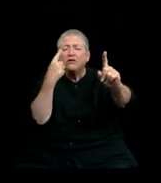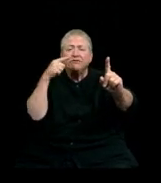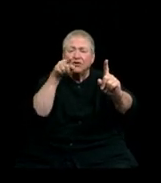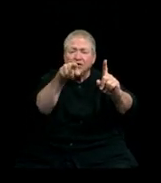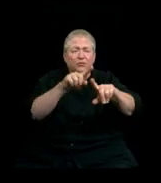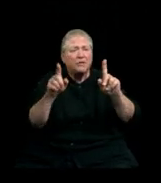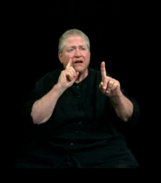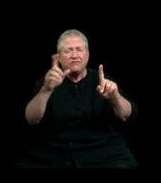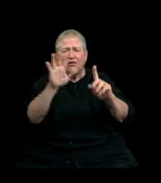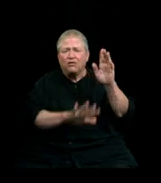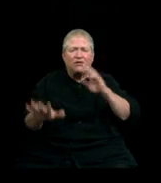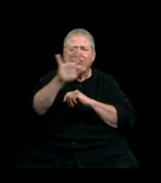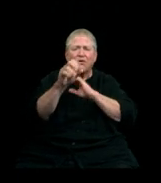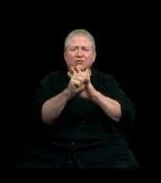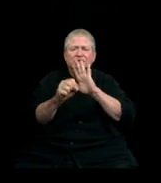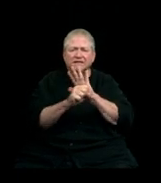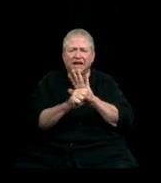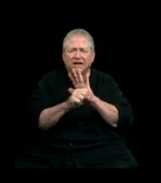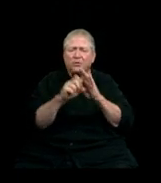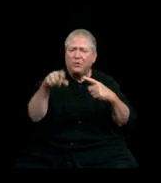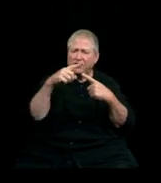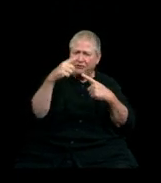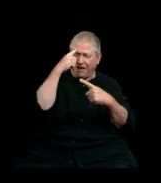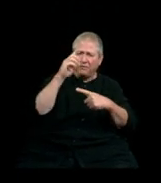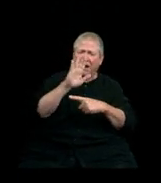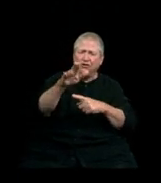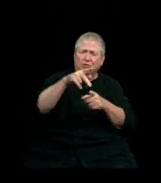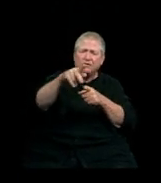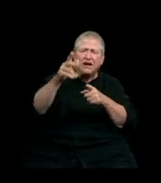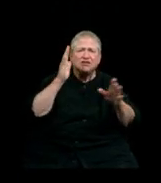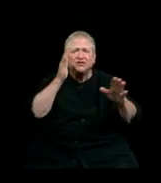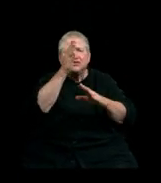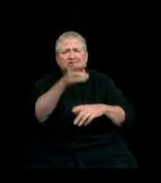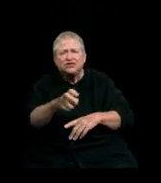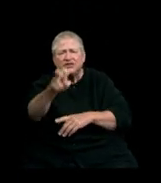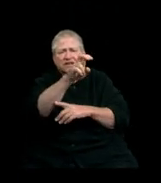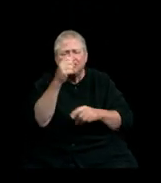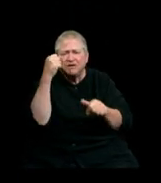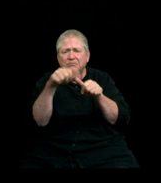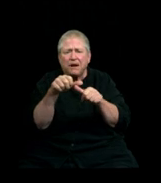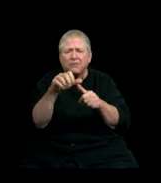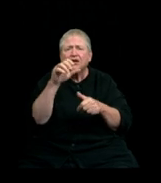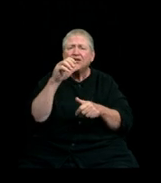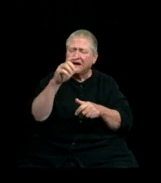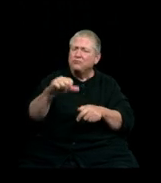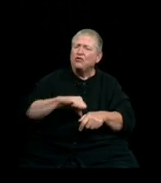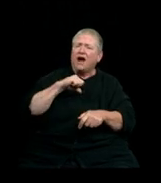As you think about the exciting personal and professional journeys ahead, remember not only the pride that the people of Washington take in your success,